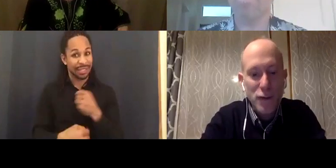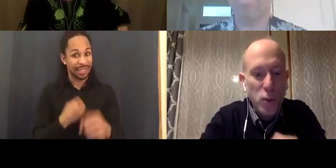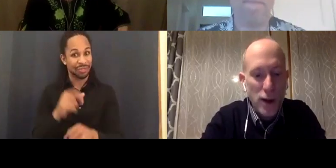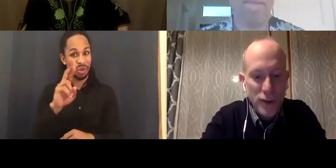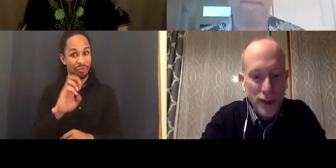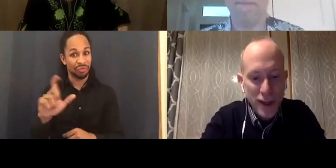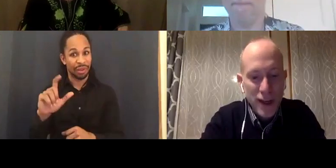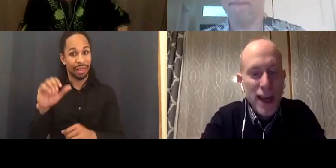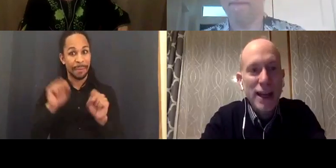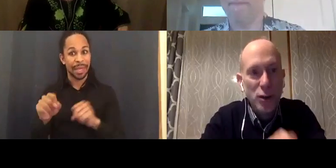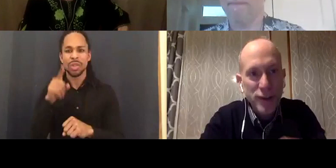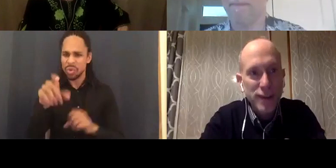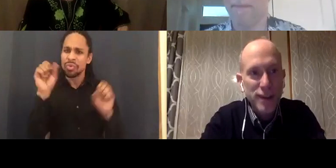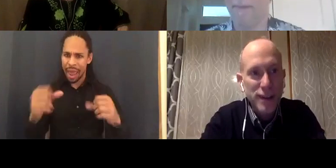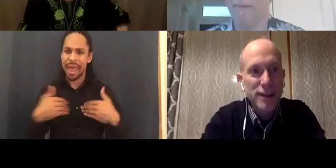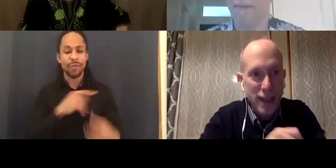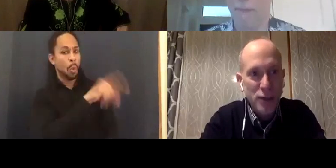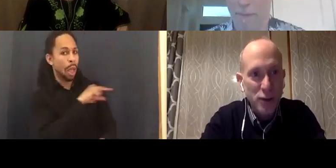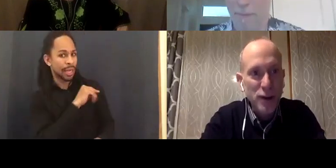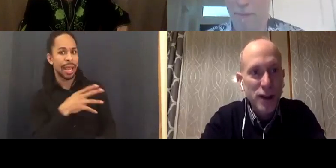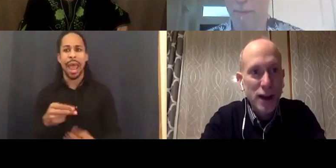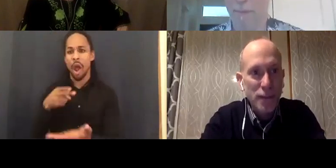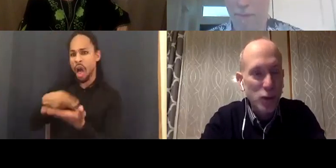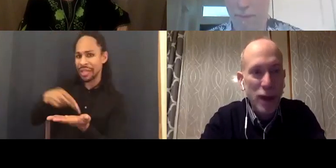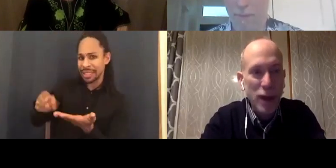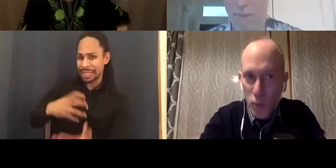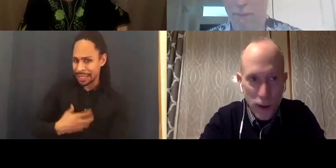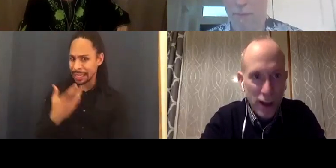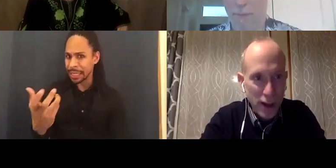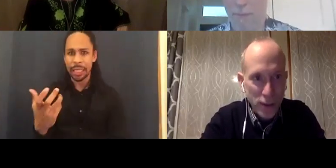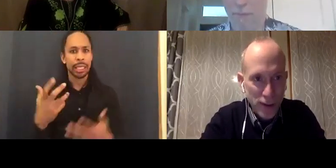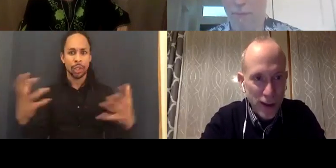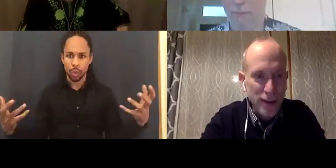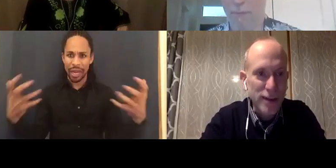quality and authenticity together no matter what Hollywood says.